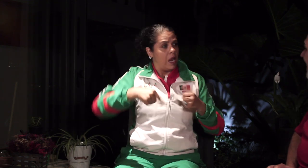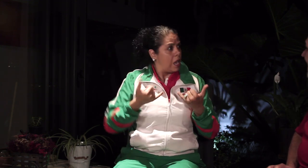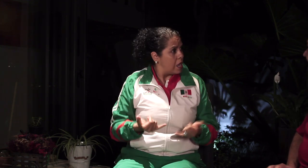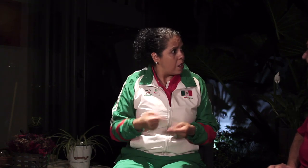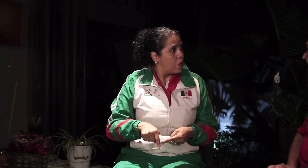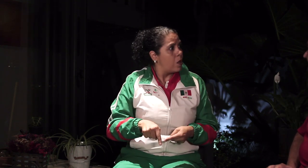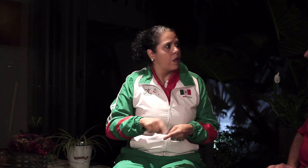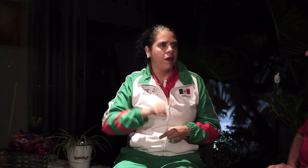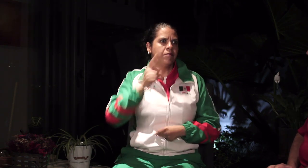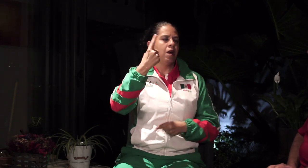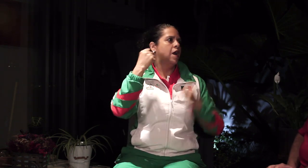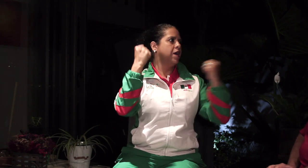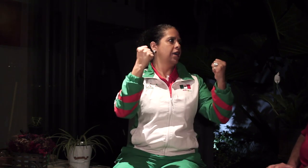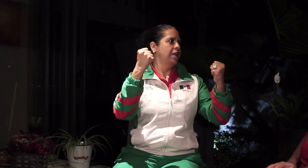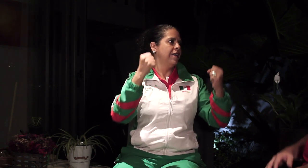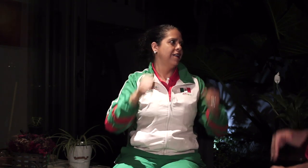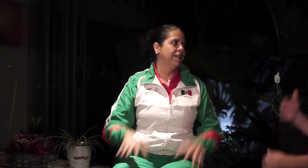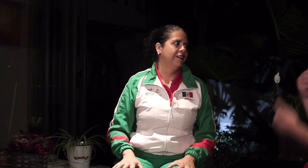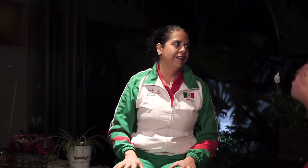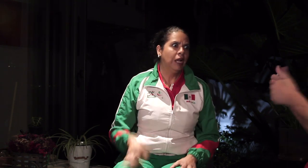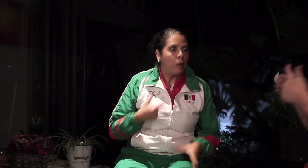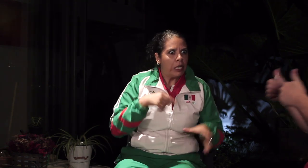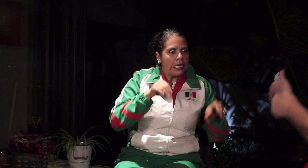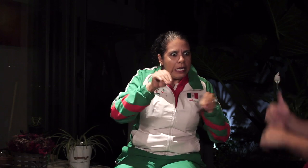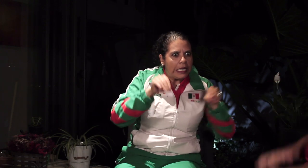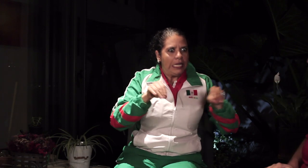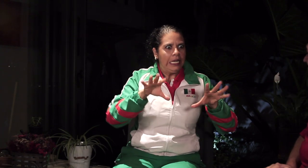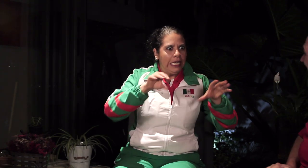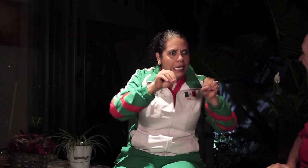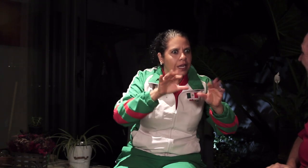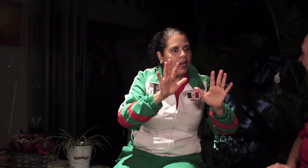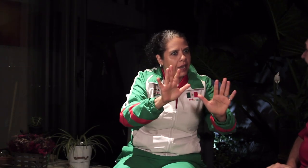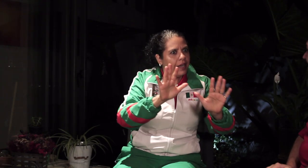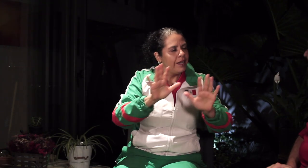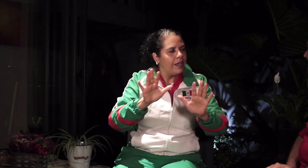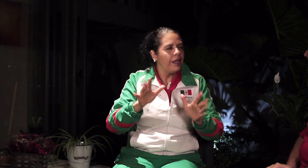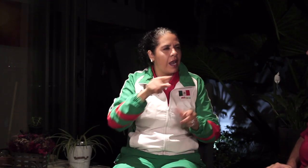but we did not win first place until now. There was a lot of coaching work